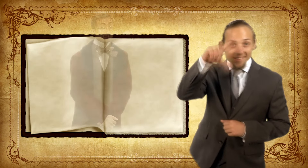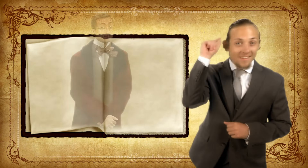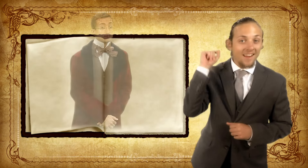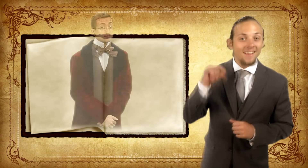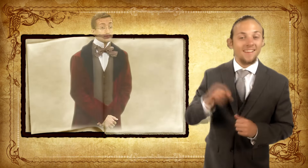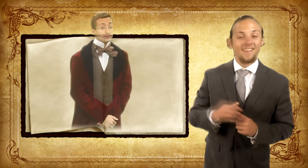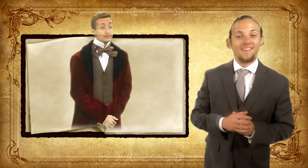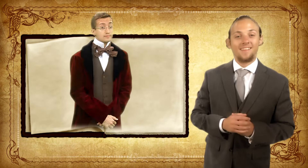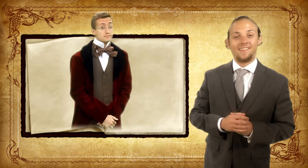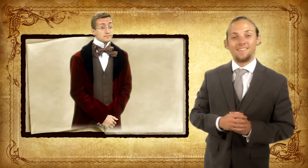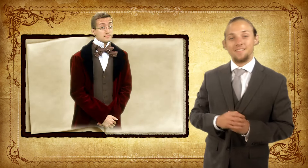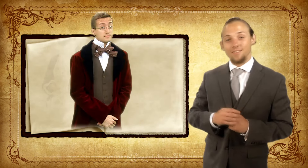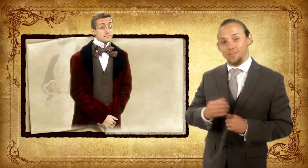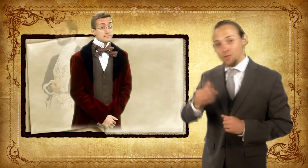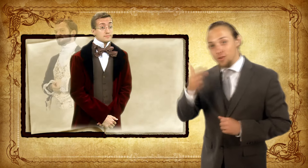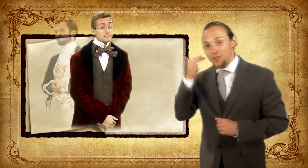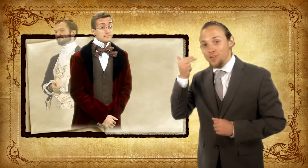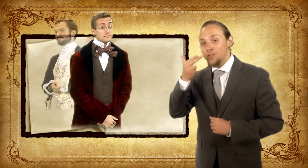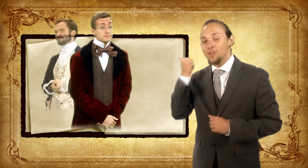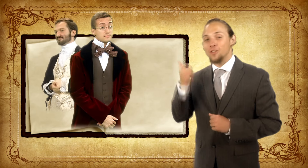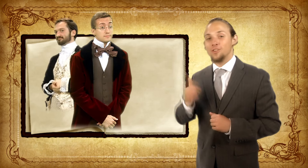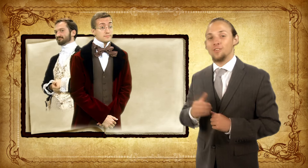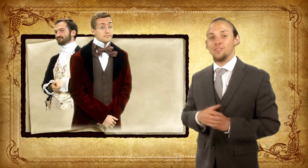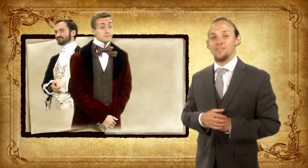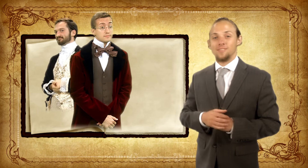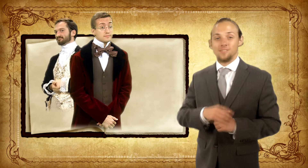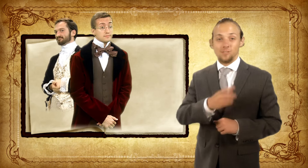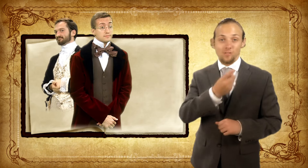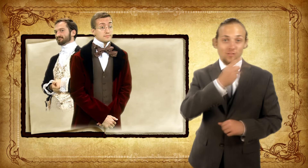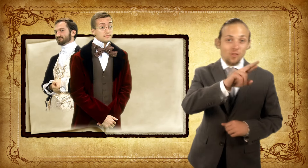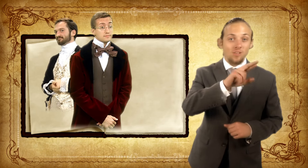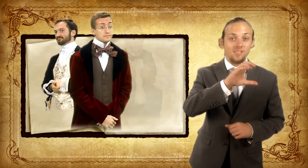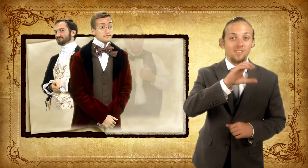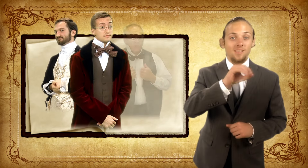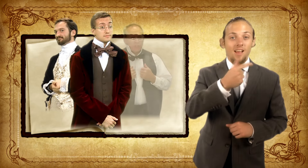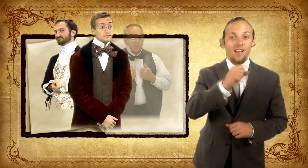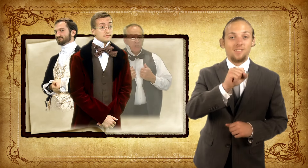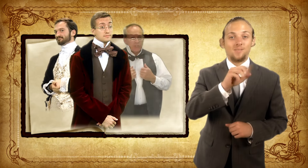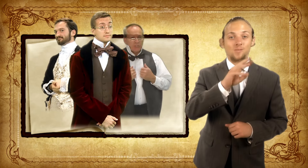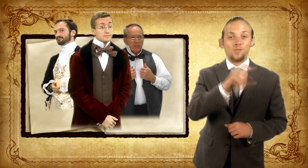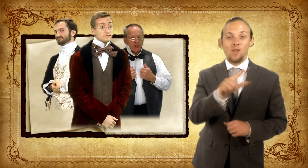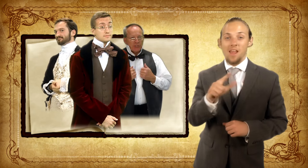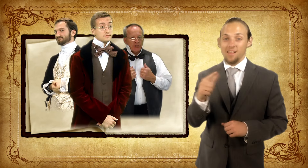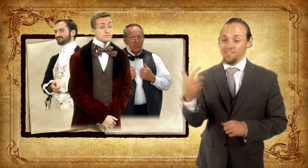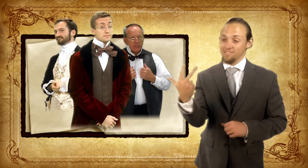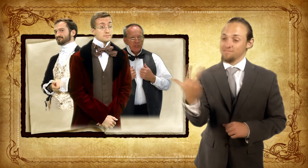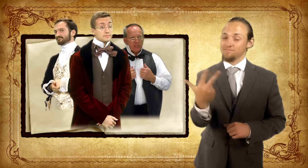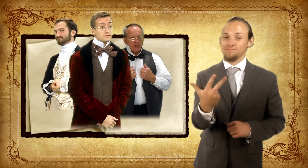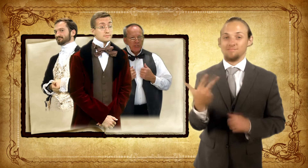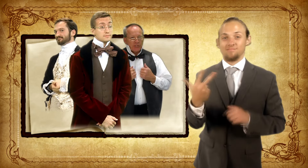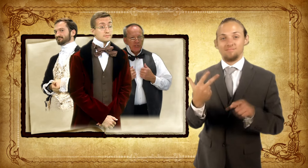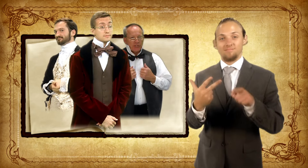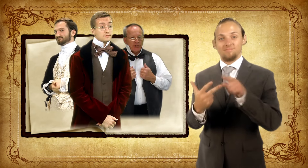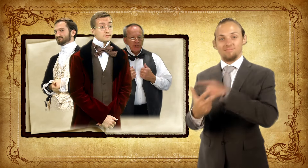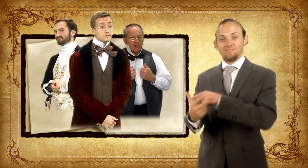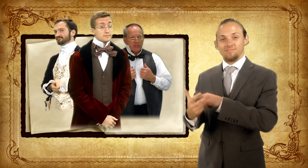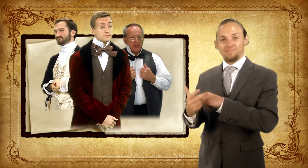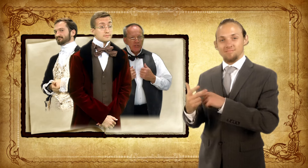Thomas Gallaudet, Laurent Clerc and Dr. Mason Cogswell searched long and hard for a place